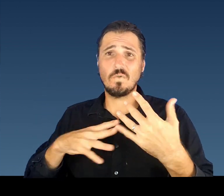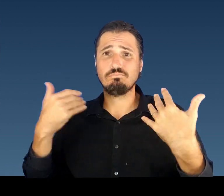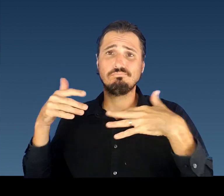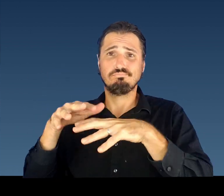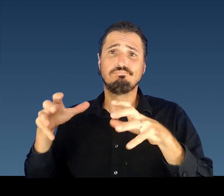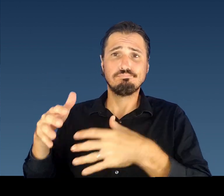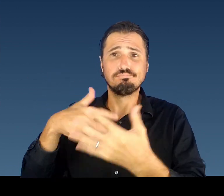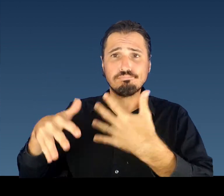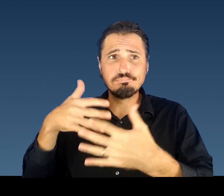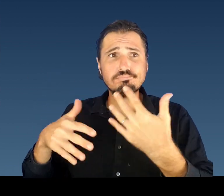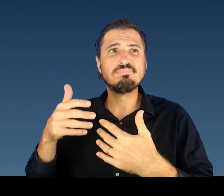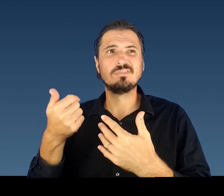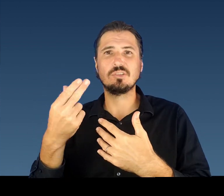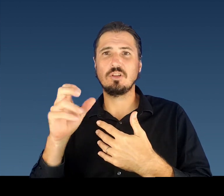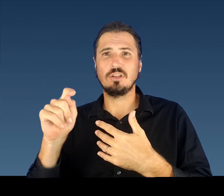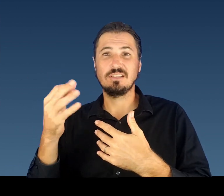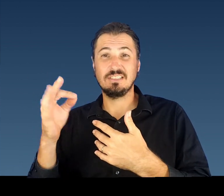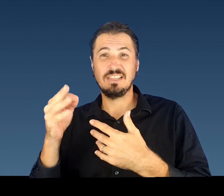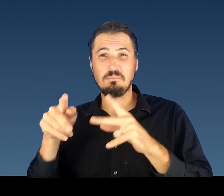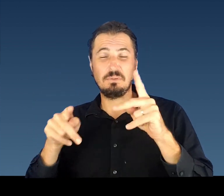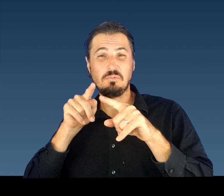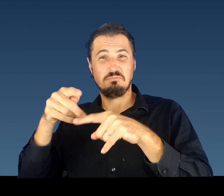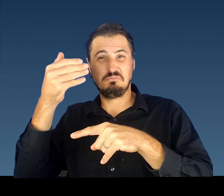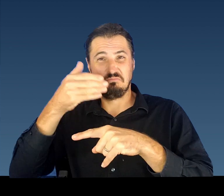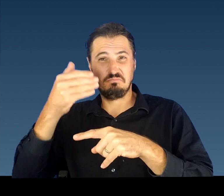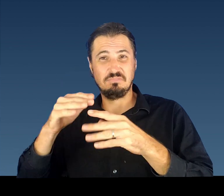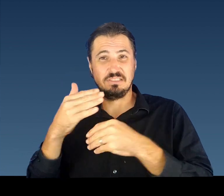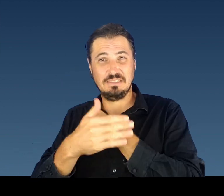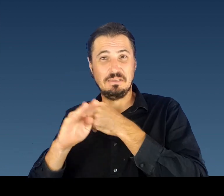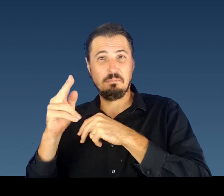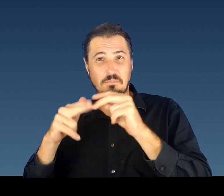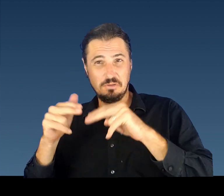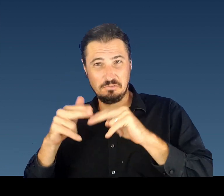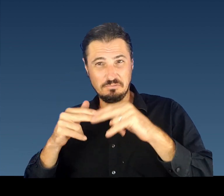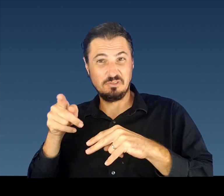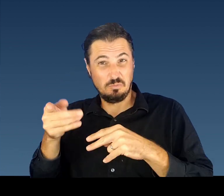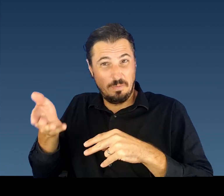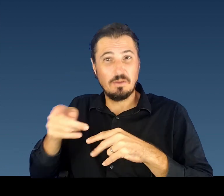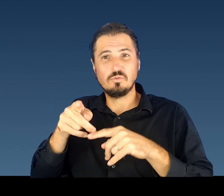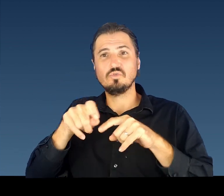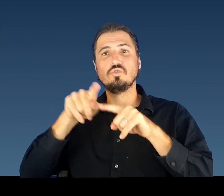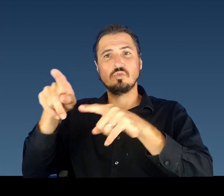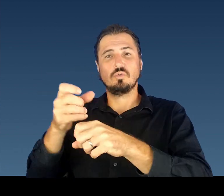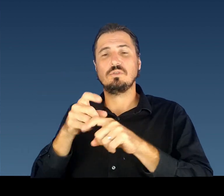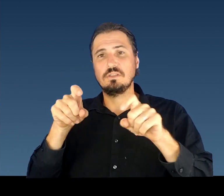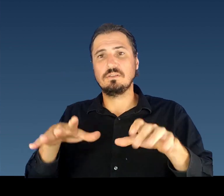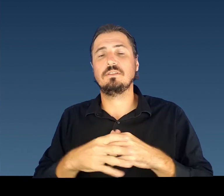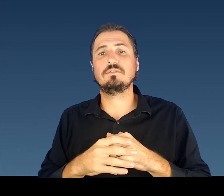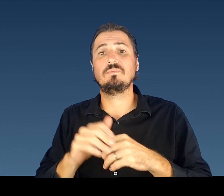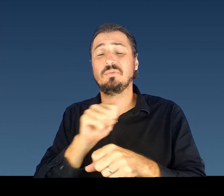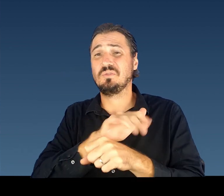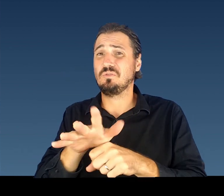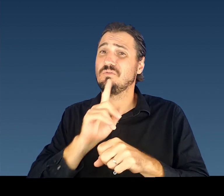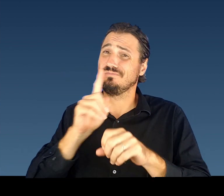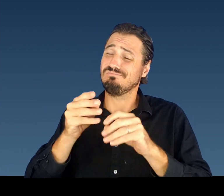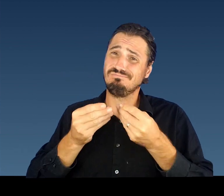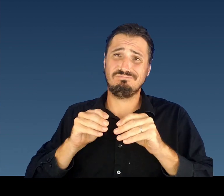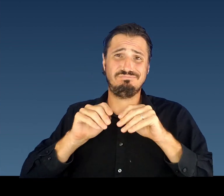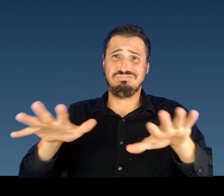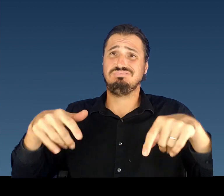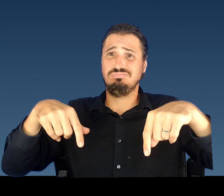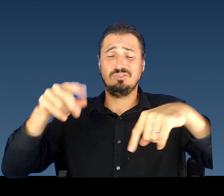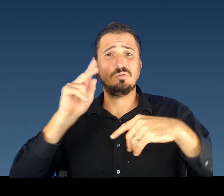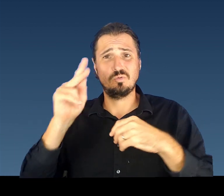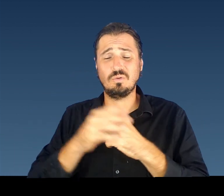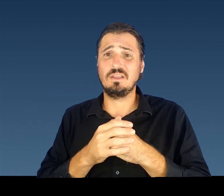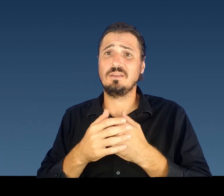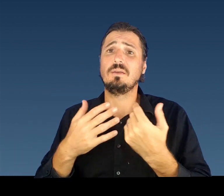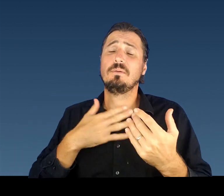positive, please don’t wait to hear from the Department of Health before taking action: isolate yourself immediately, and let those you’ve been in contact with know that they may have been